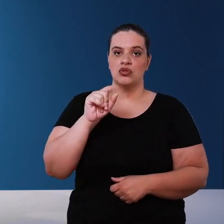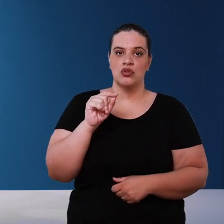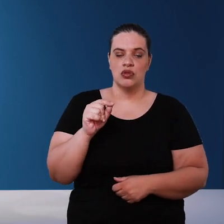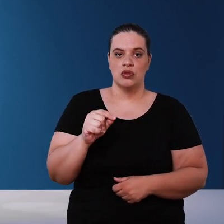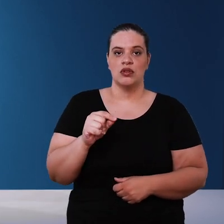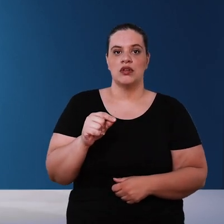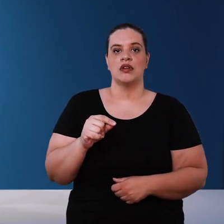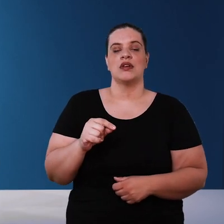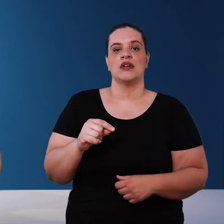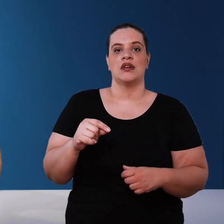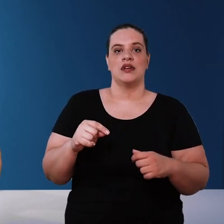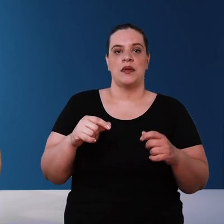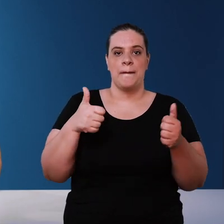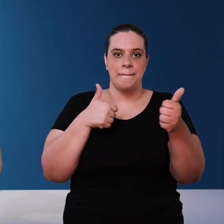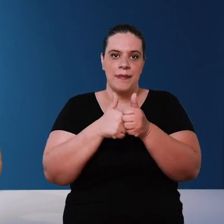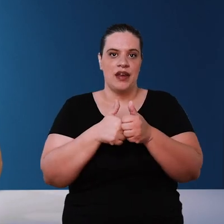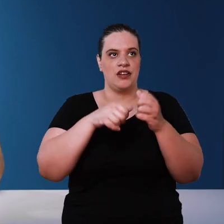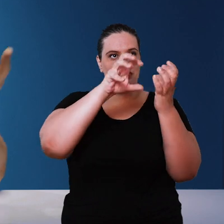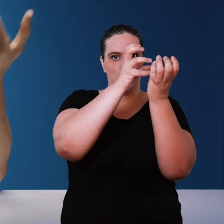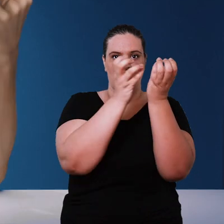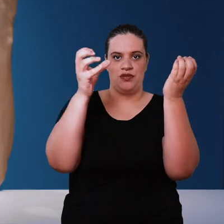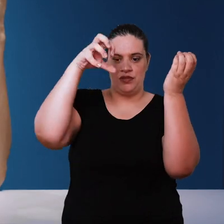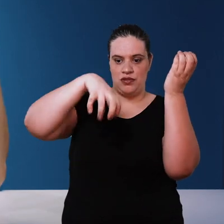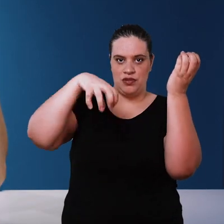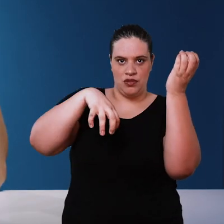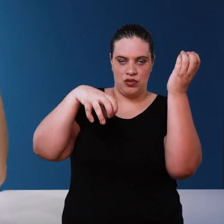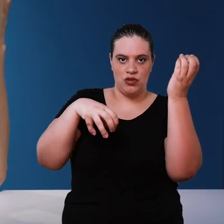cistern just below the Collection means instead of capturing